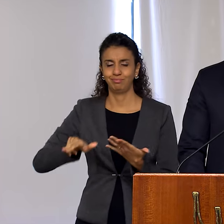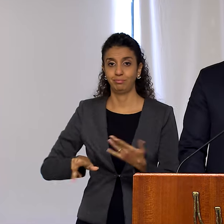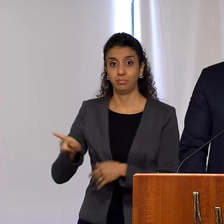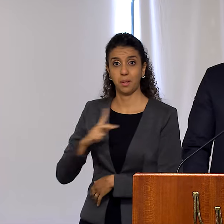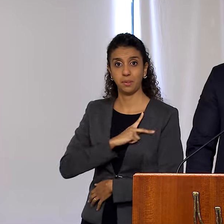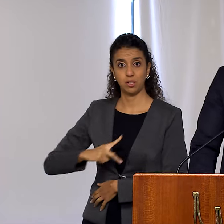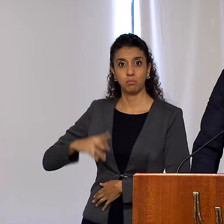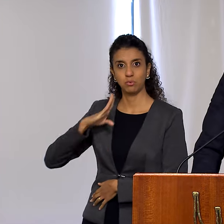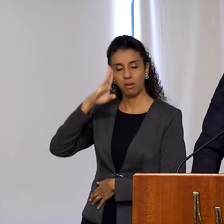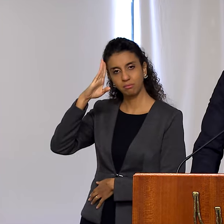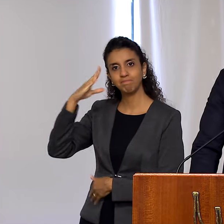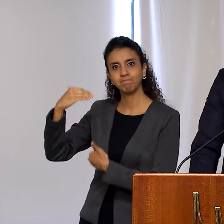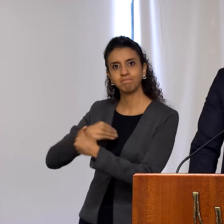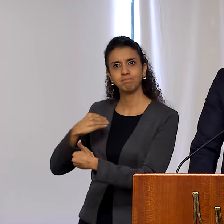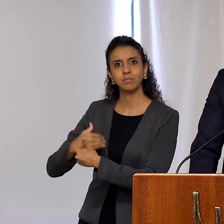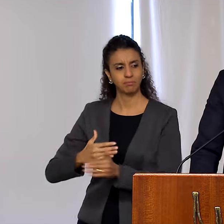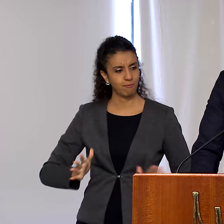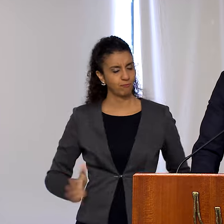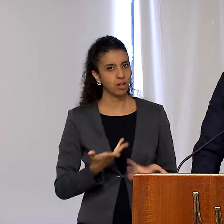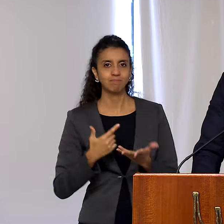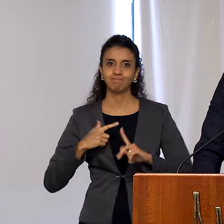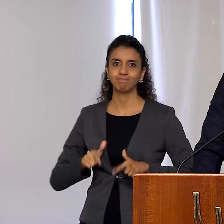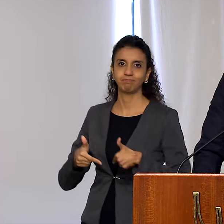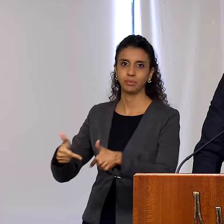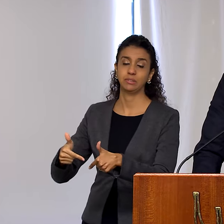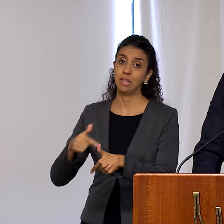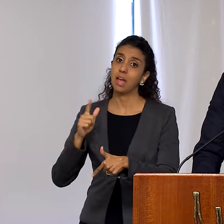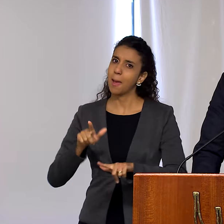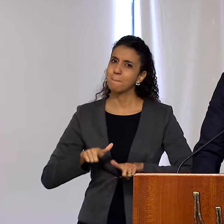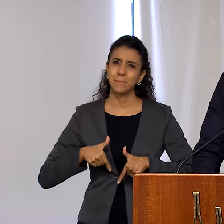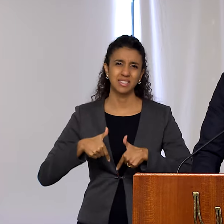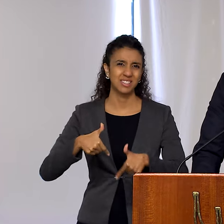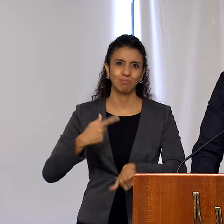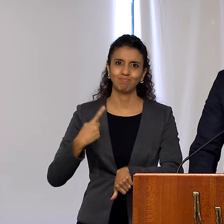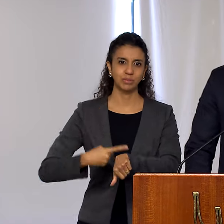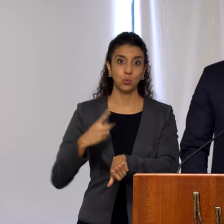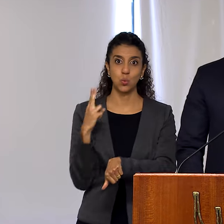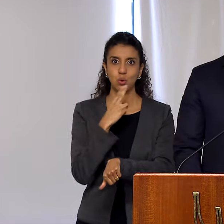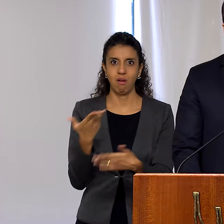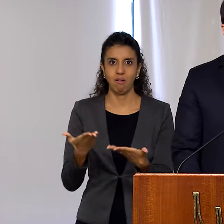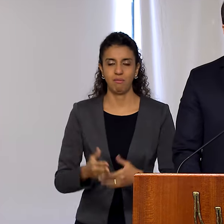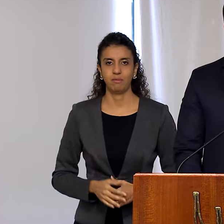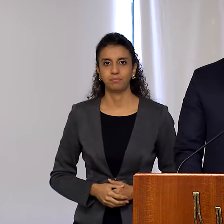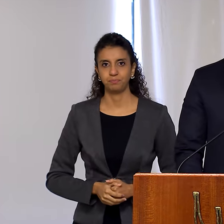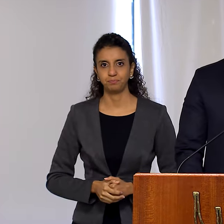has instructed me to face it. This is our most immediate mission. I emphasize three of them here: